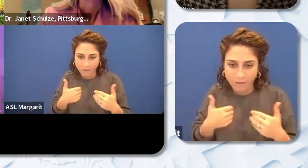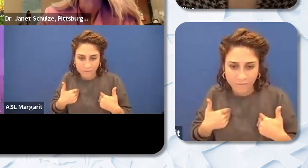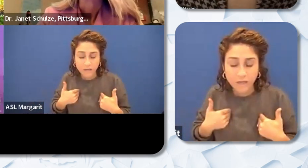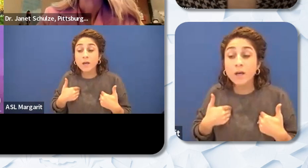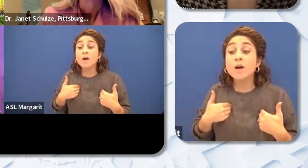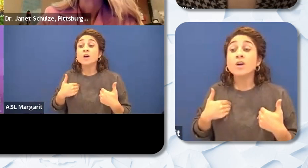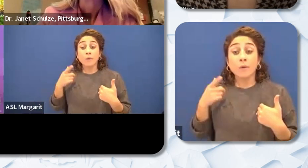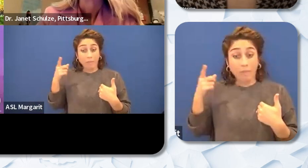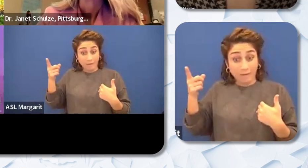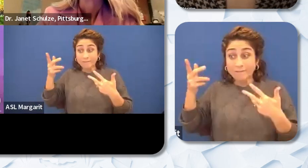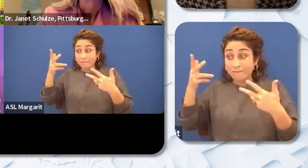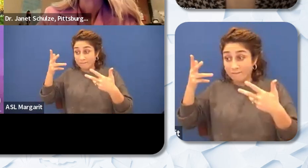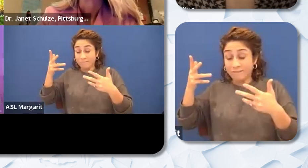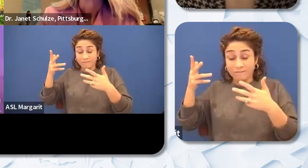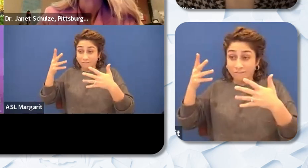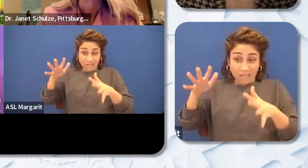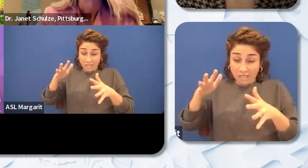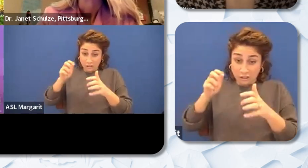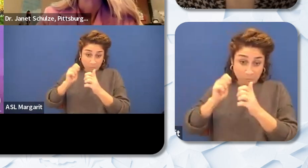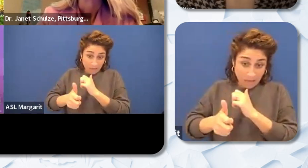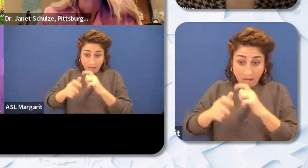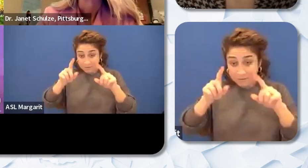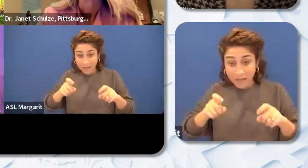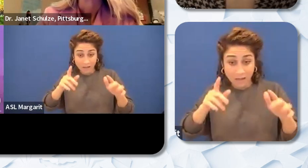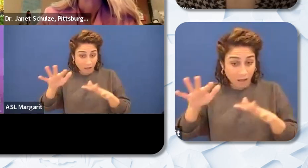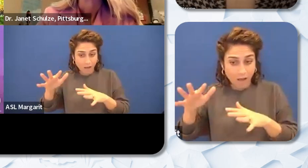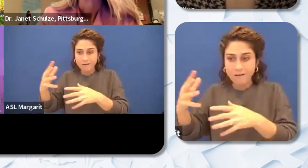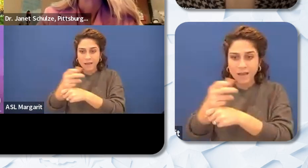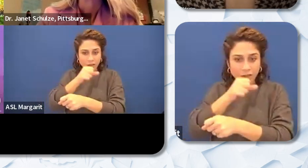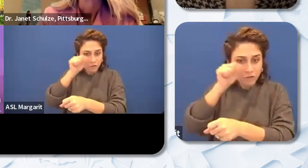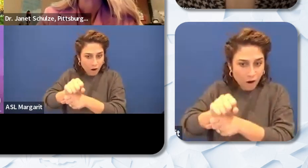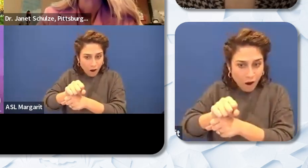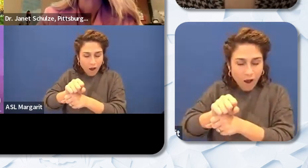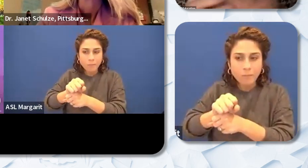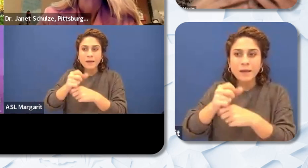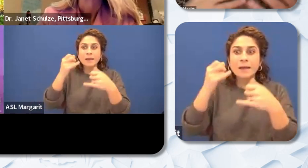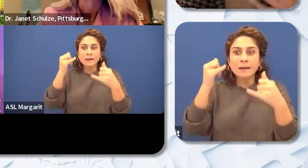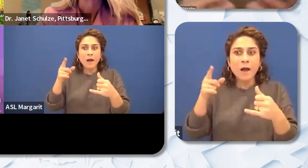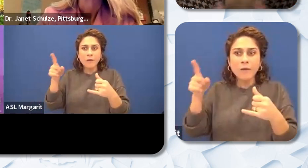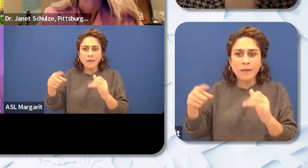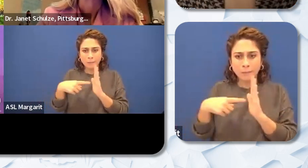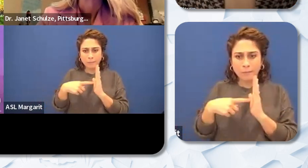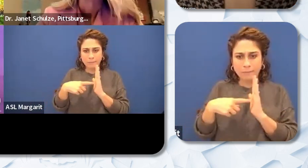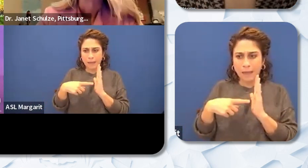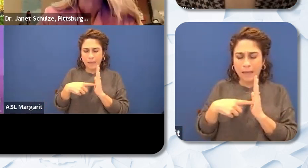back loans instead of trying to establish wealth. And so those are just a few of the